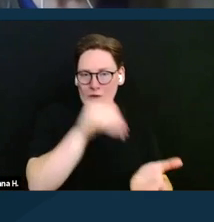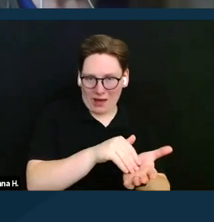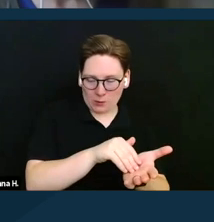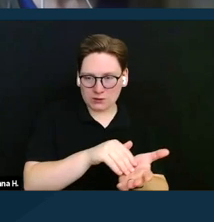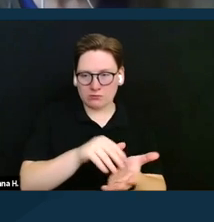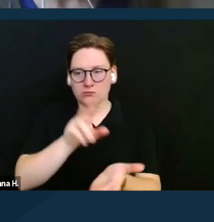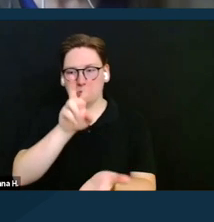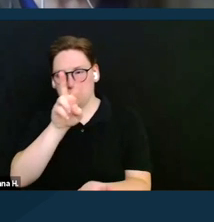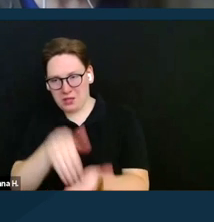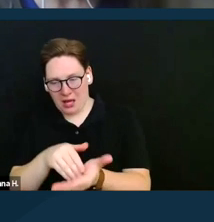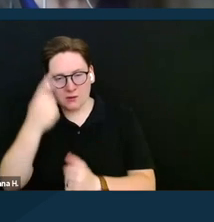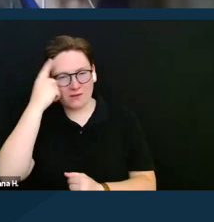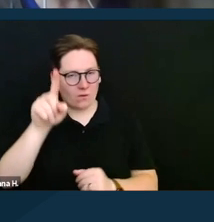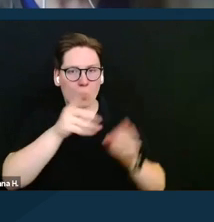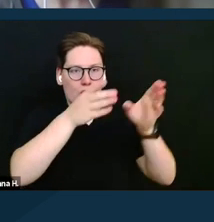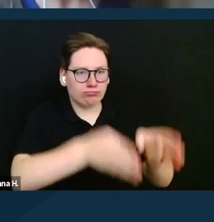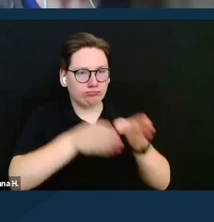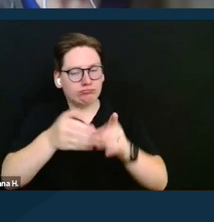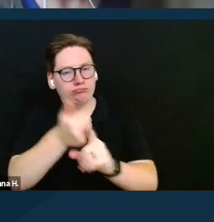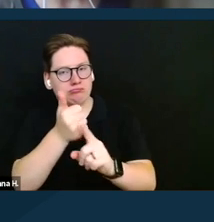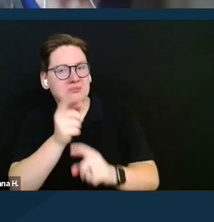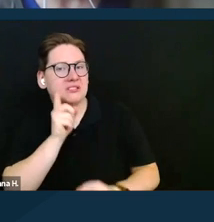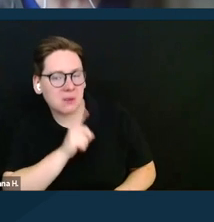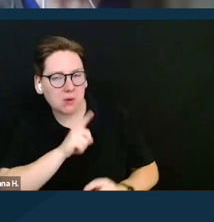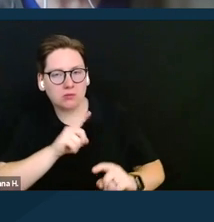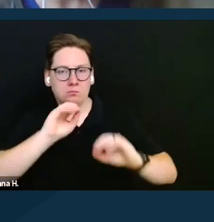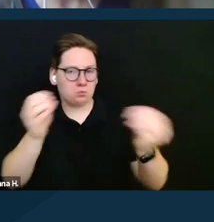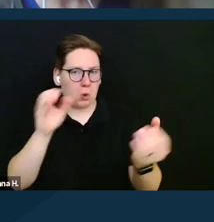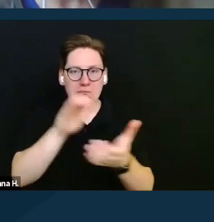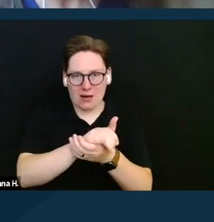for a single unmarried SSI beneficiary.